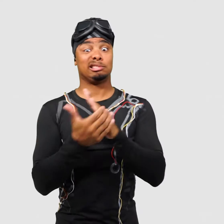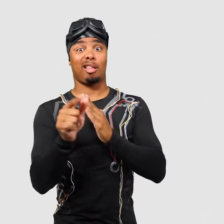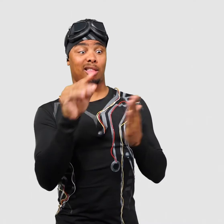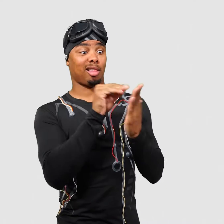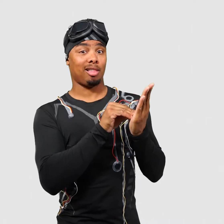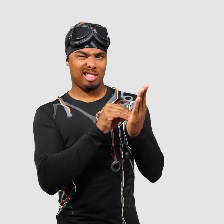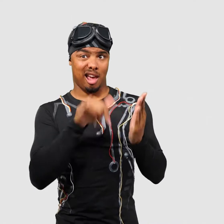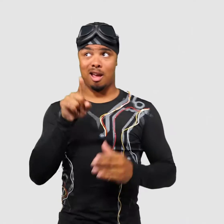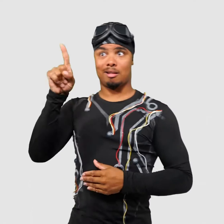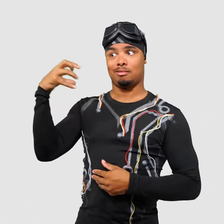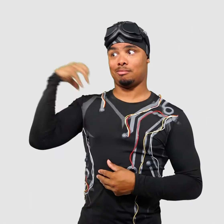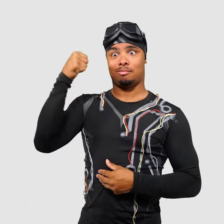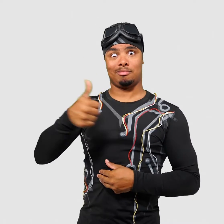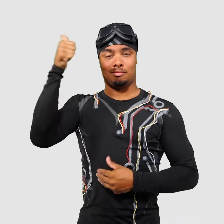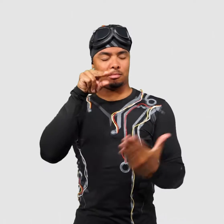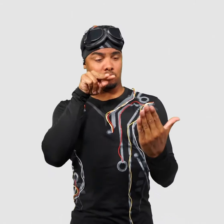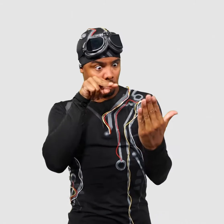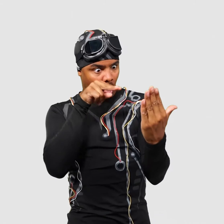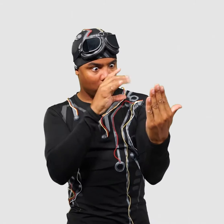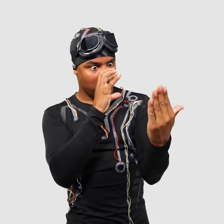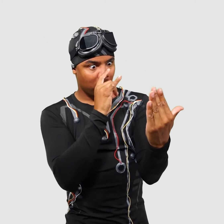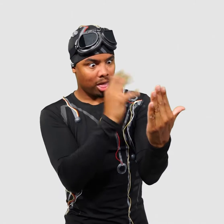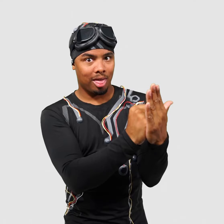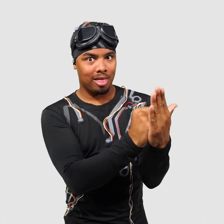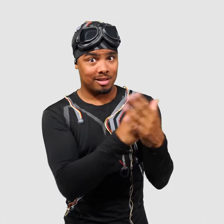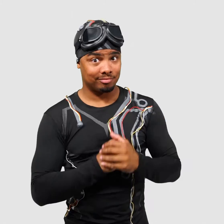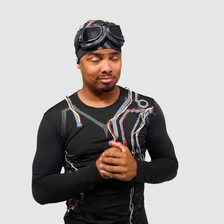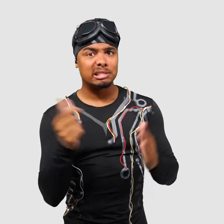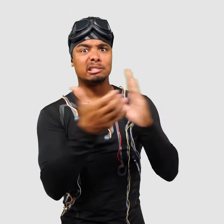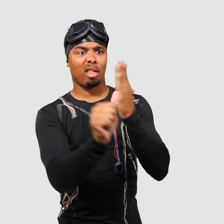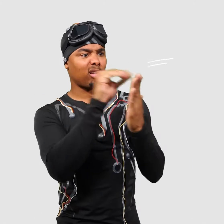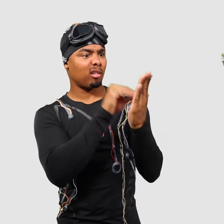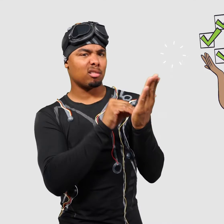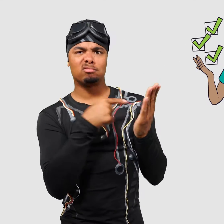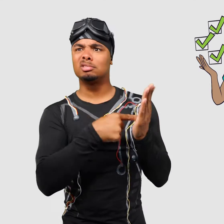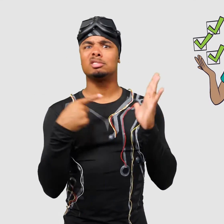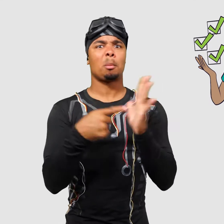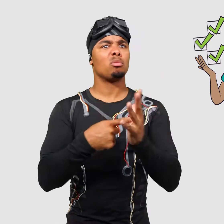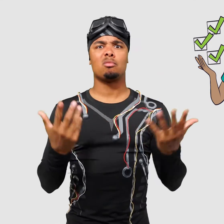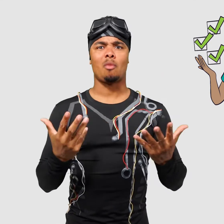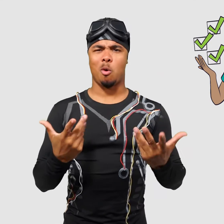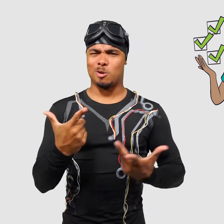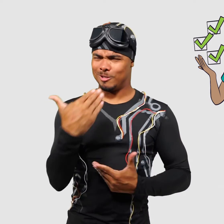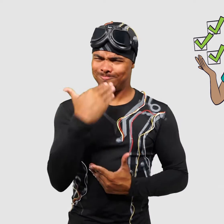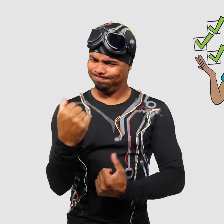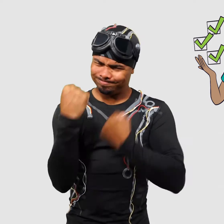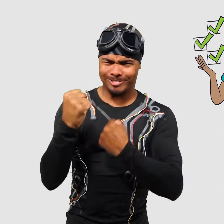or skills that employers find highly desirable. Examples of these skills include strong work